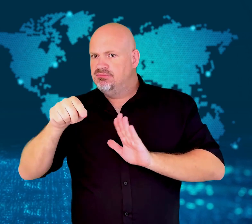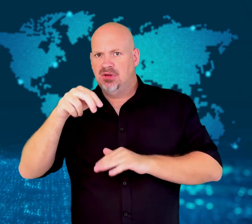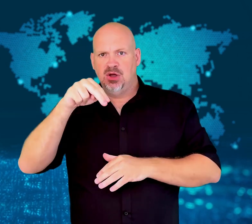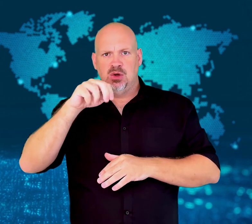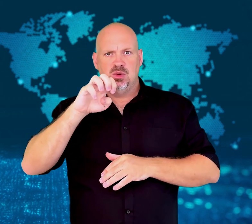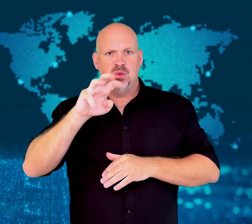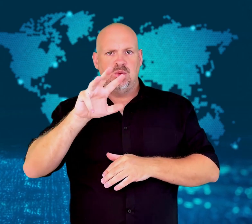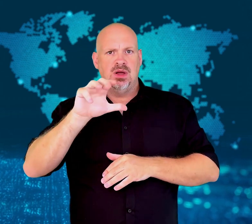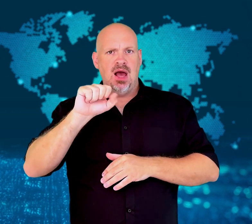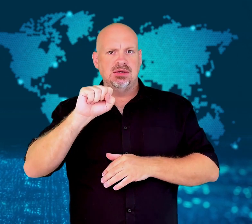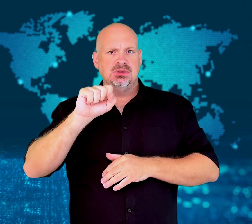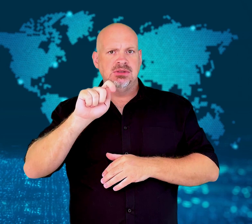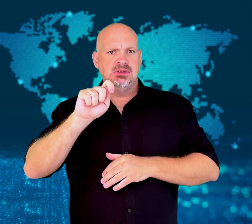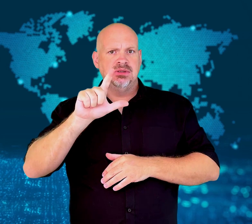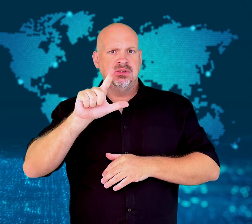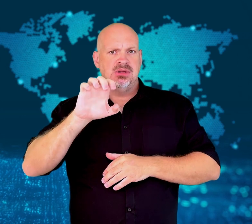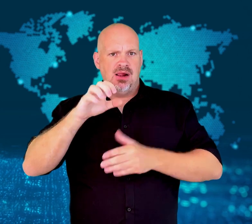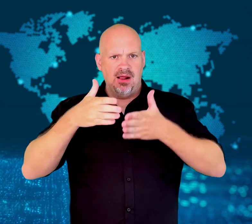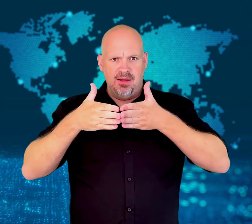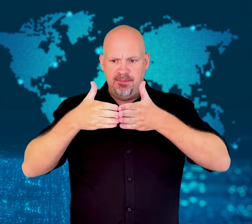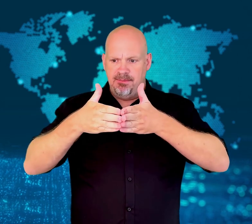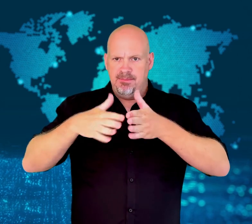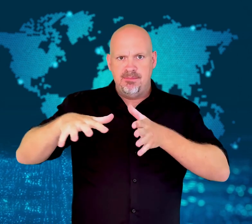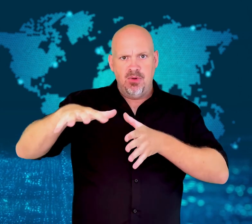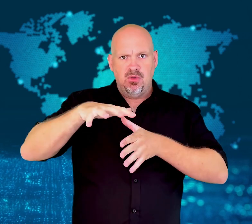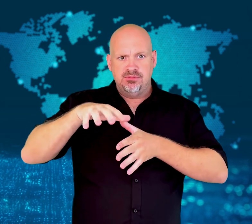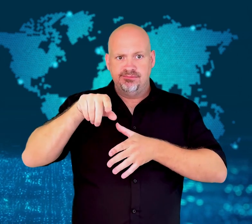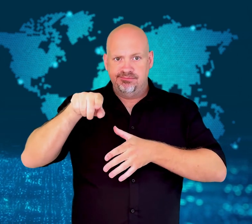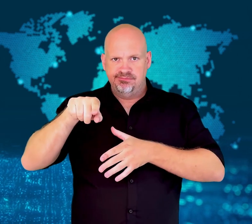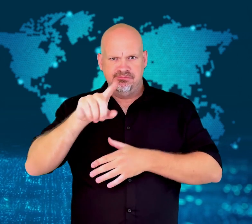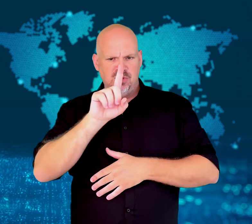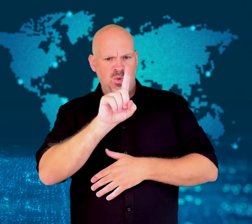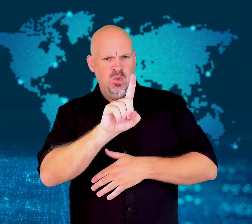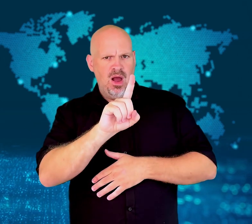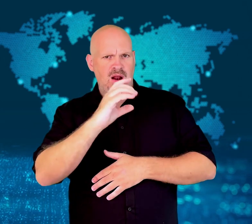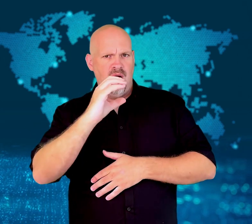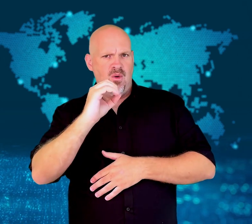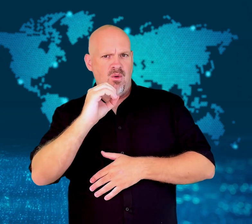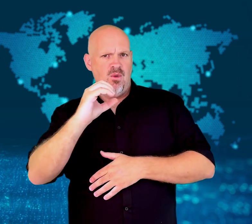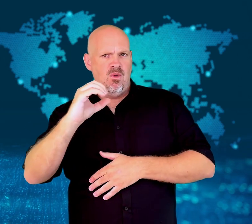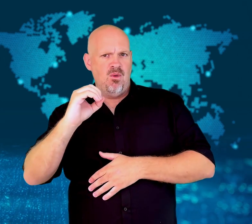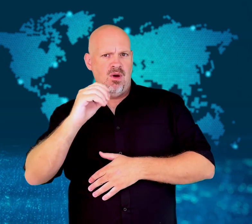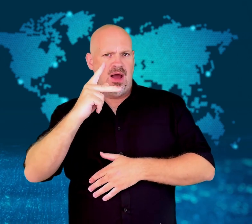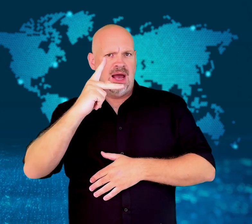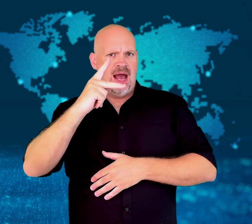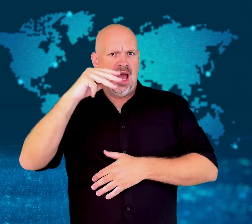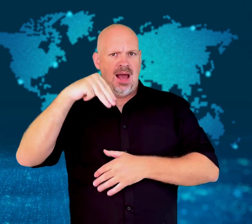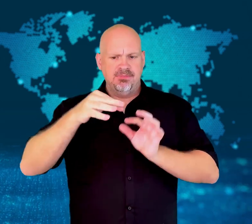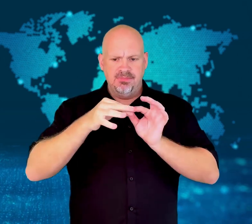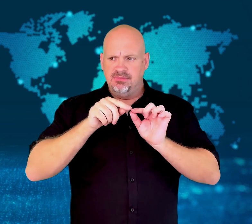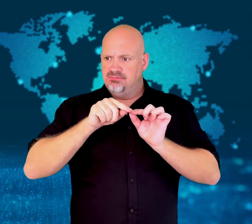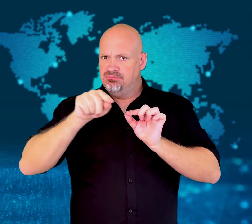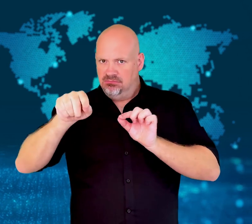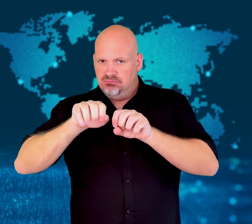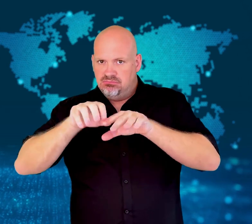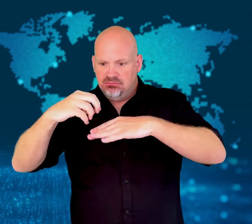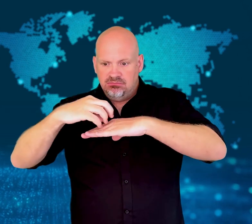It has since been found in hives near the Port of Newcastle,